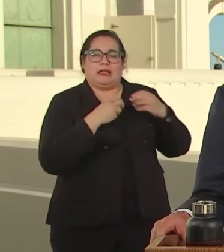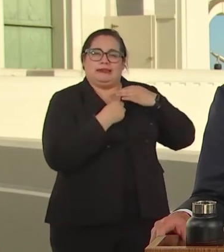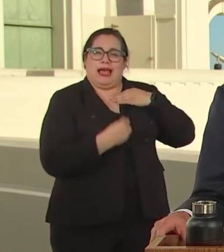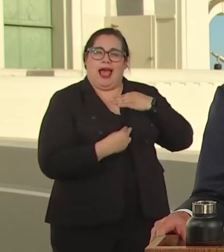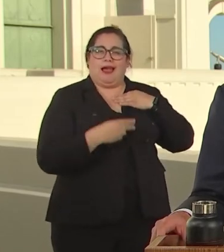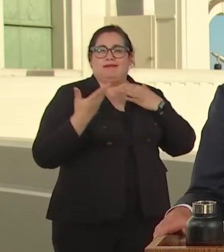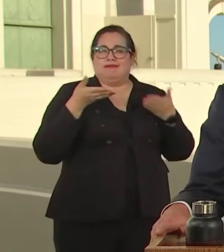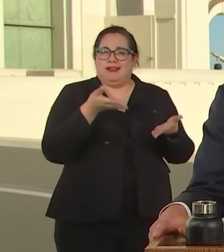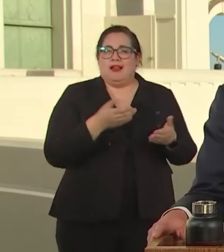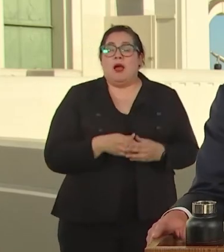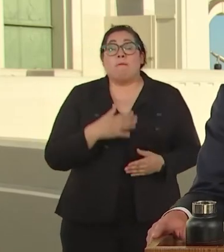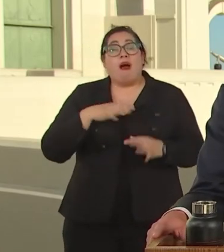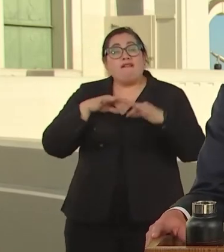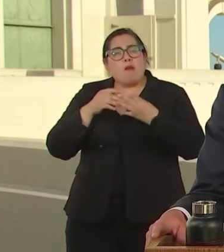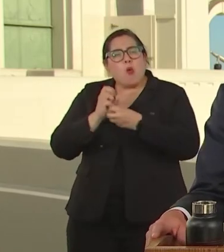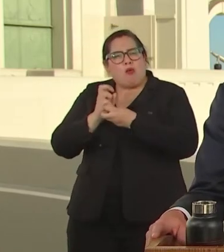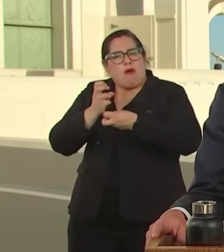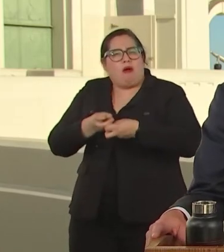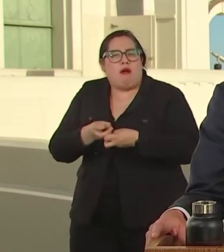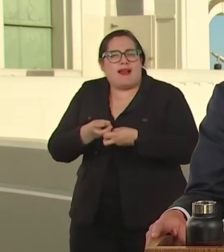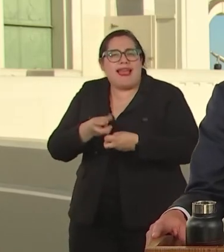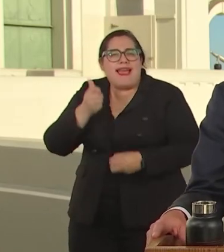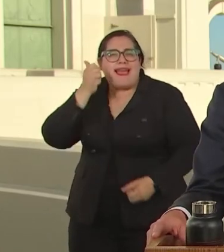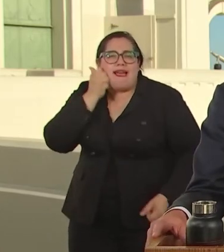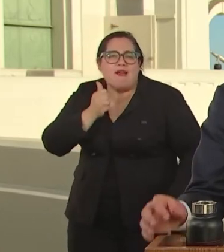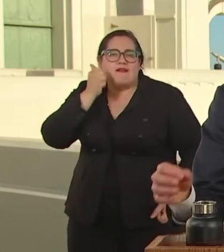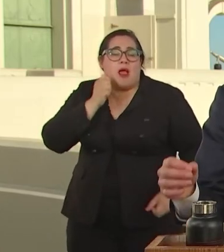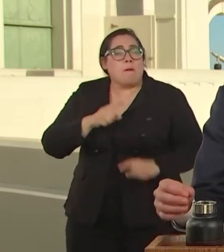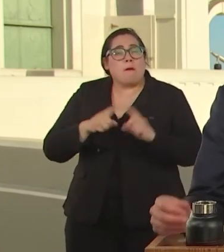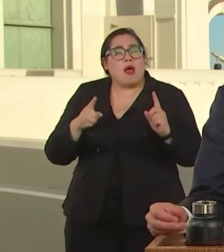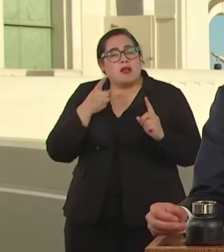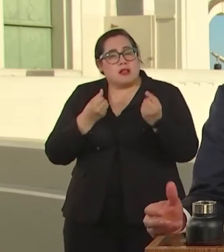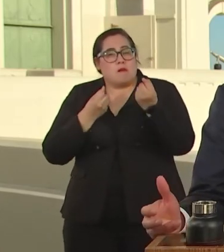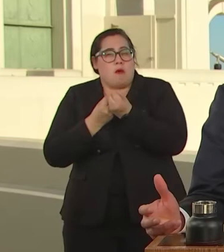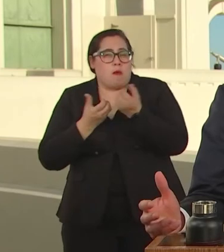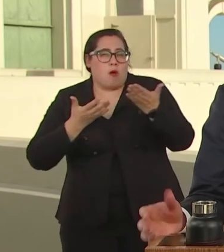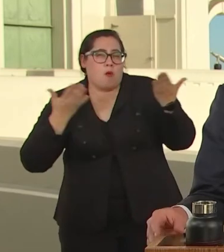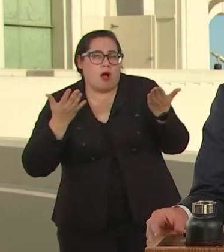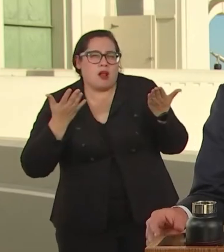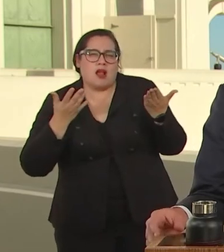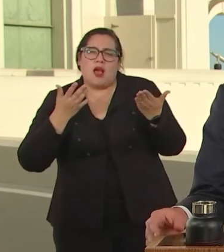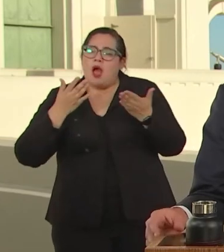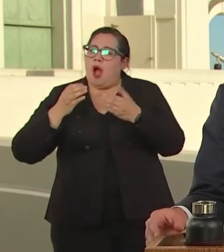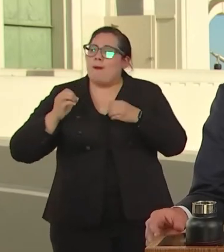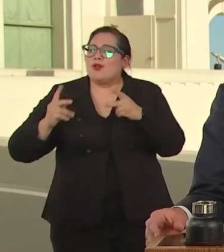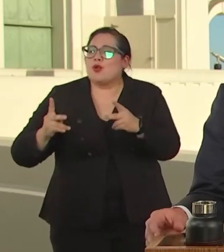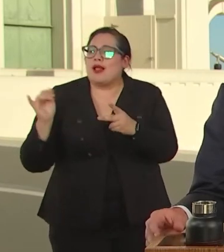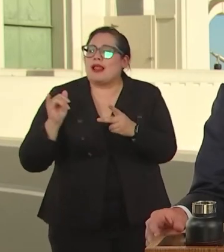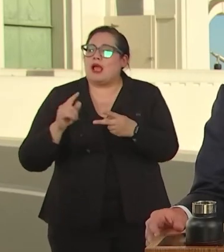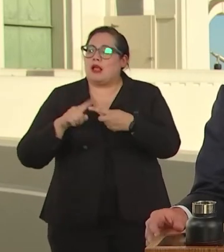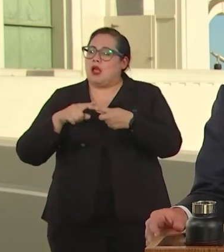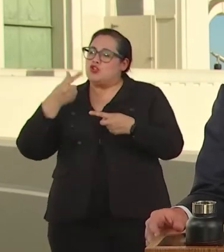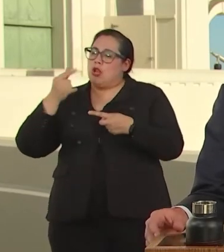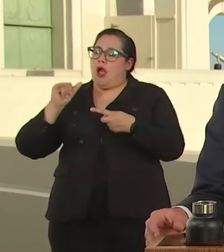BUT THEY WERE SUPPORTED BY ON-RAMPS OF OPPORTUNITIES FROM GI BILL TO CITY THAT INVESTED